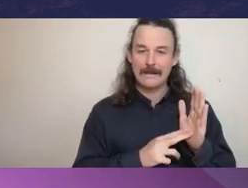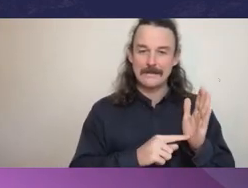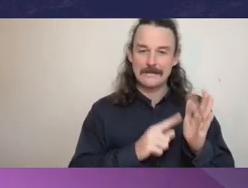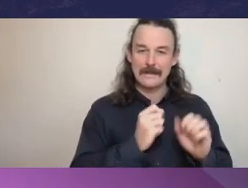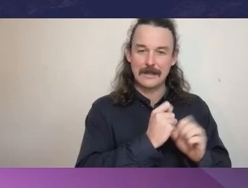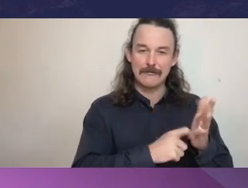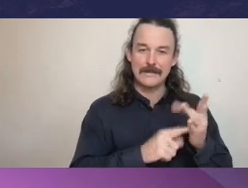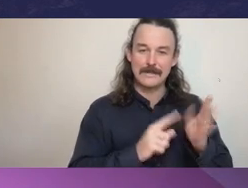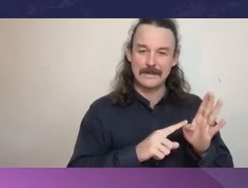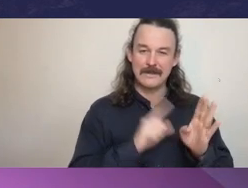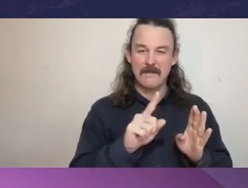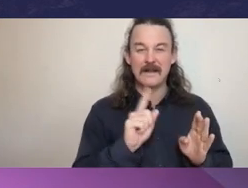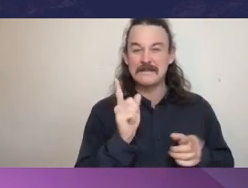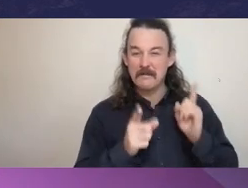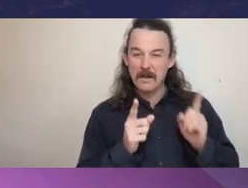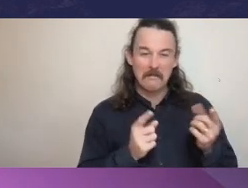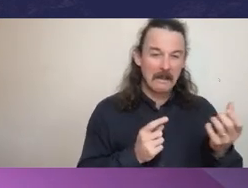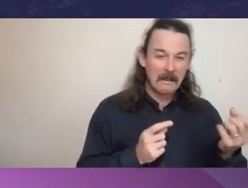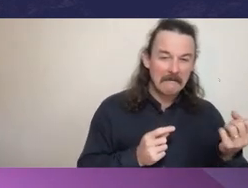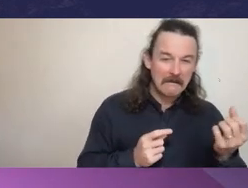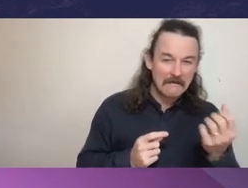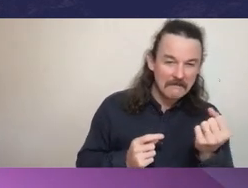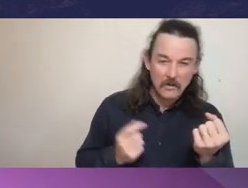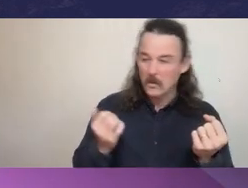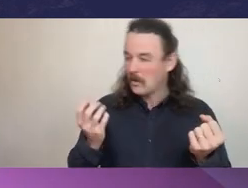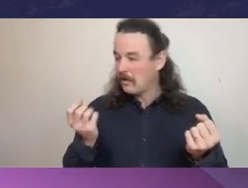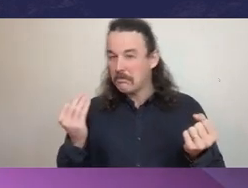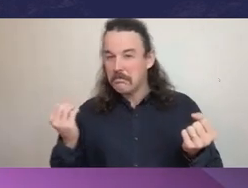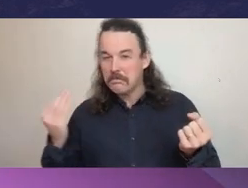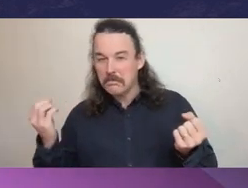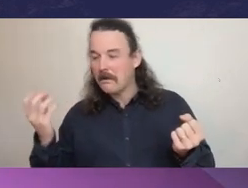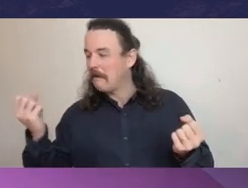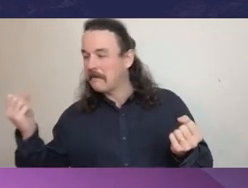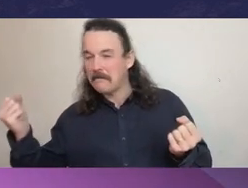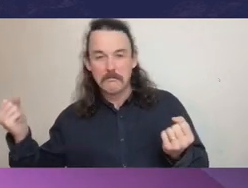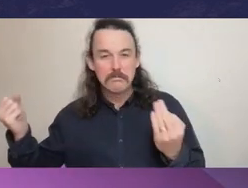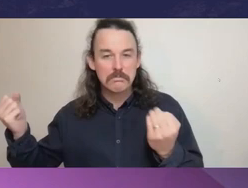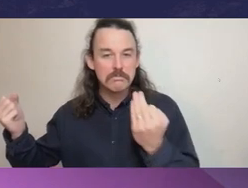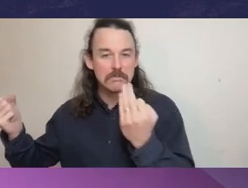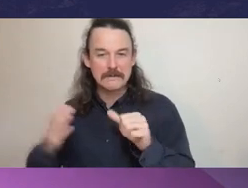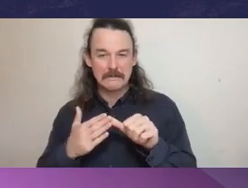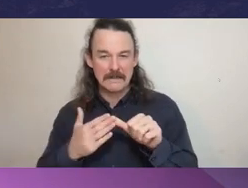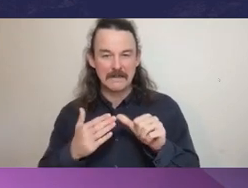and we can talk about it and I'm sure Robert, and I don't want to steal his thunder, you’ll talk about black corruption, maybe grey corruption, but there's a continuum